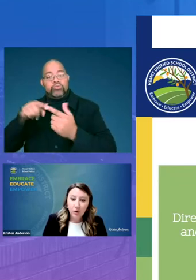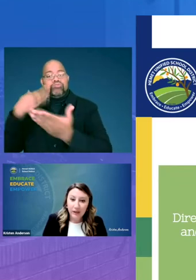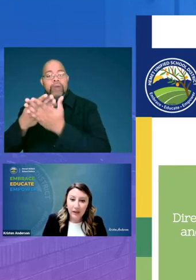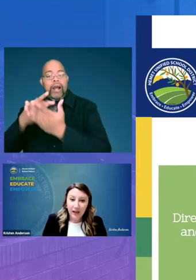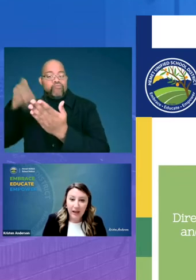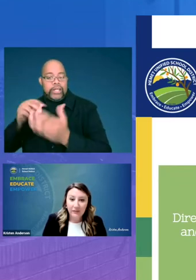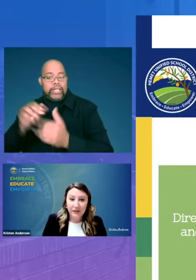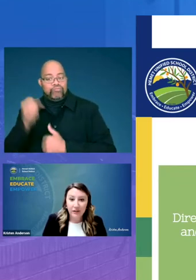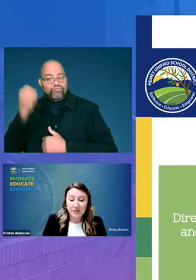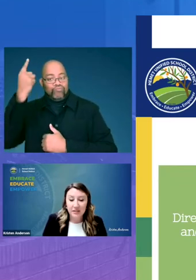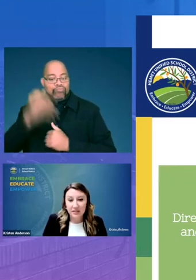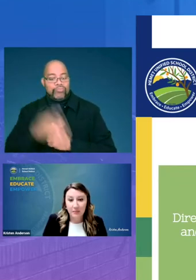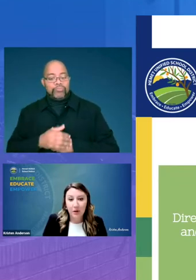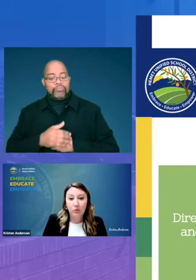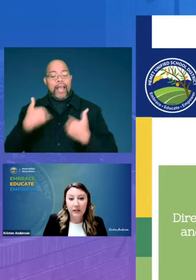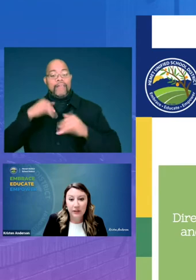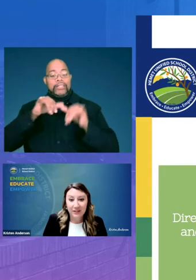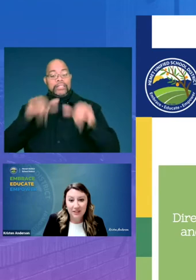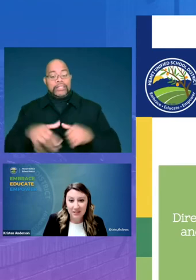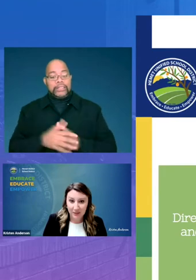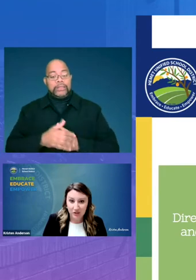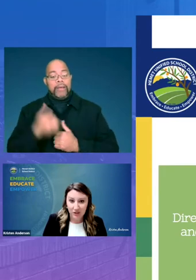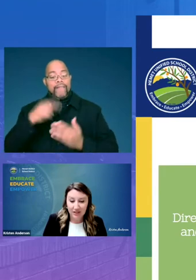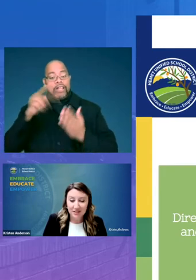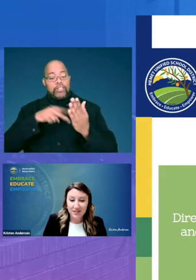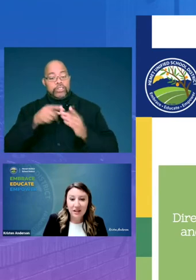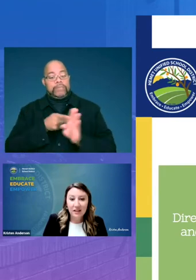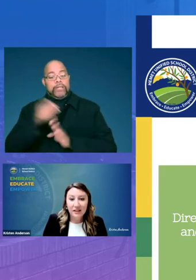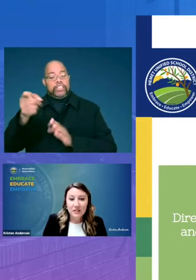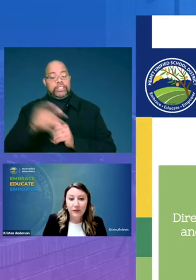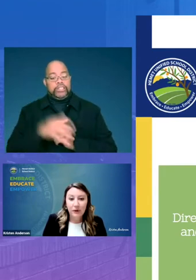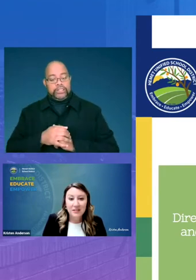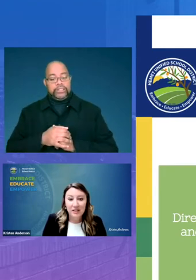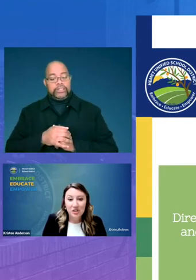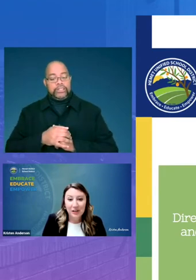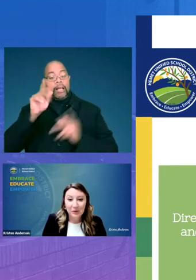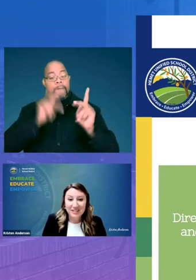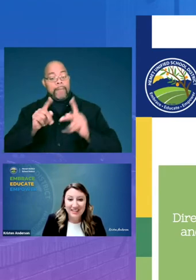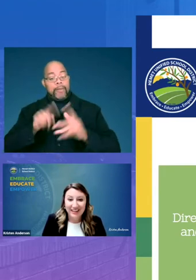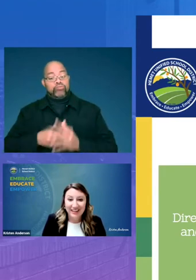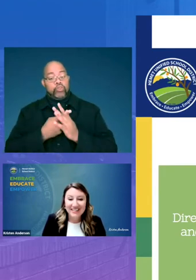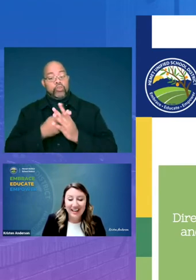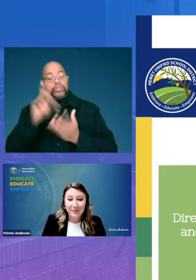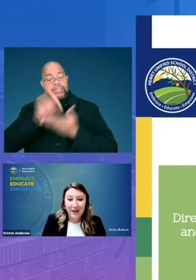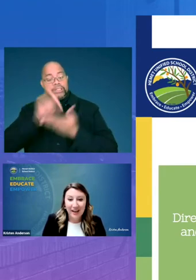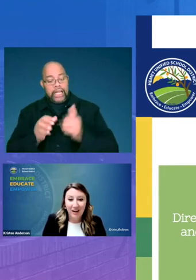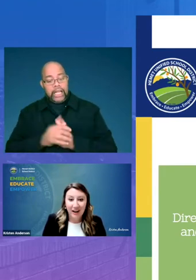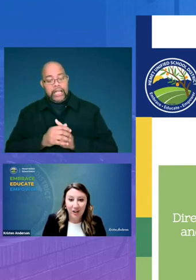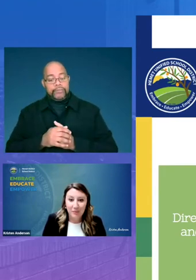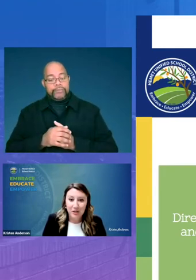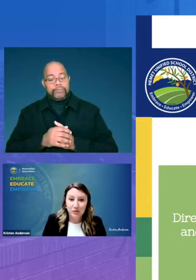we have in our system literacy specialists these folks initially were designed at our elementary